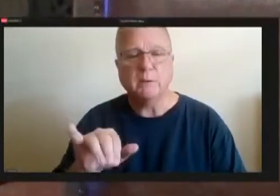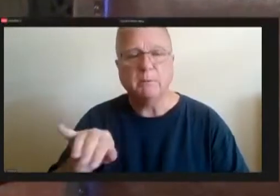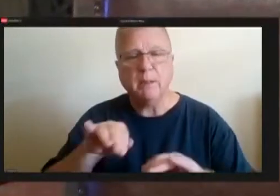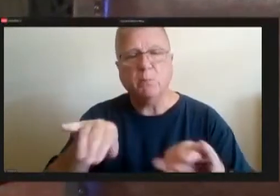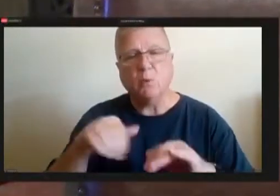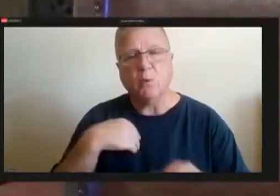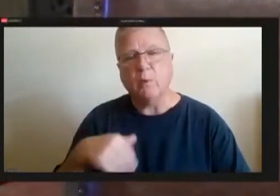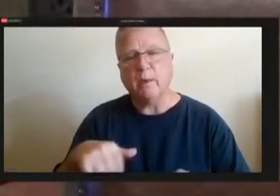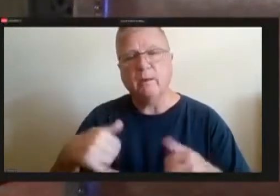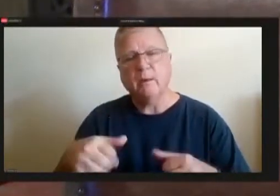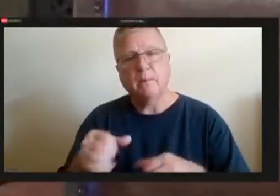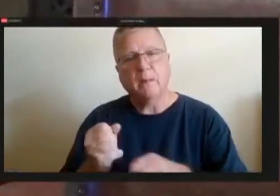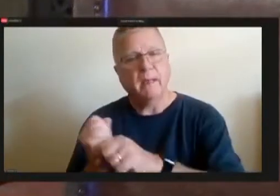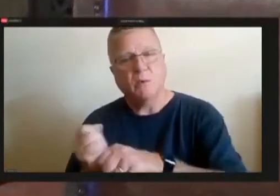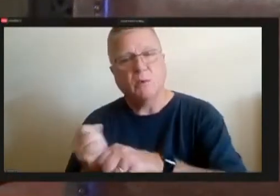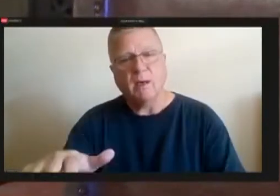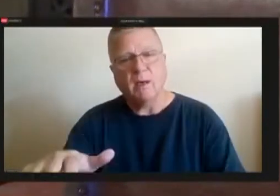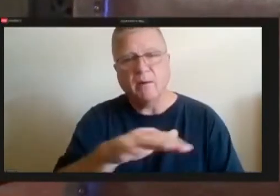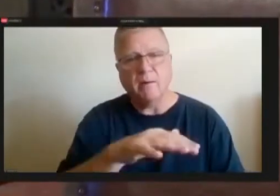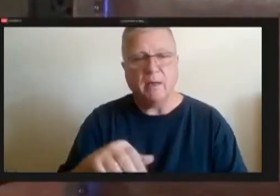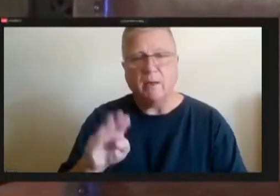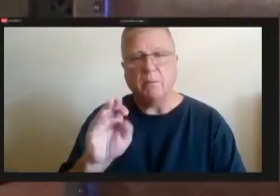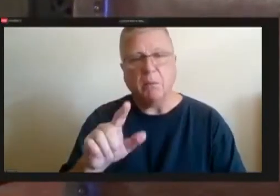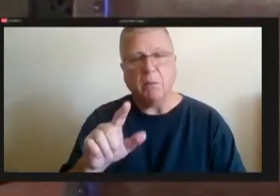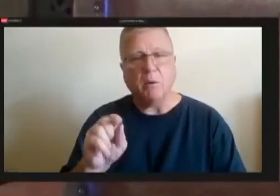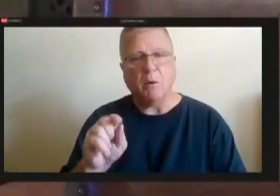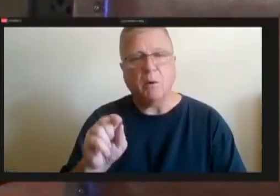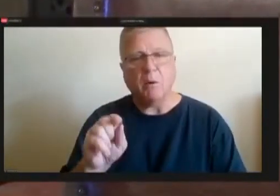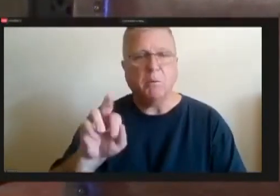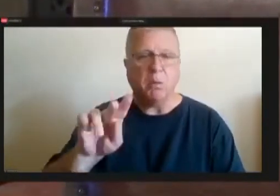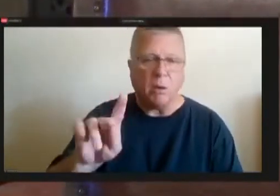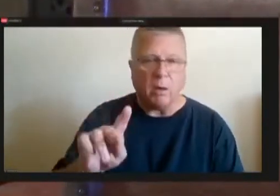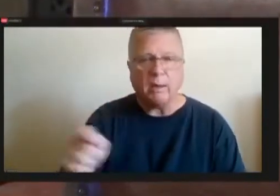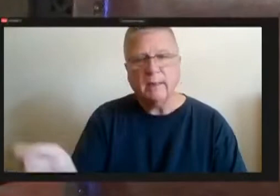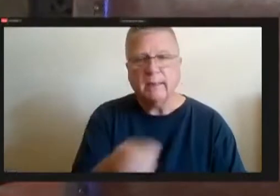and we have the tennis courts and so they all live in these individual silos and what